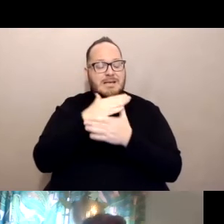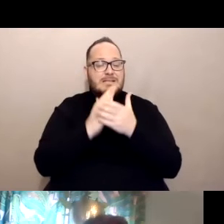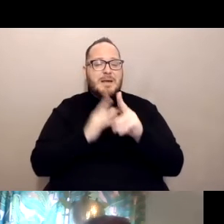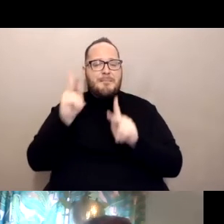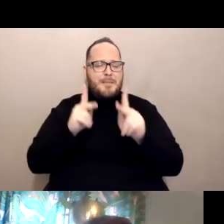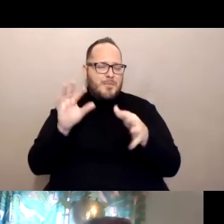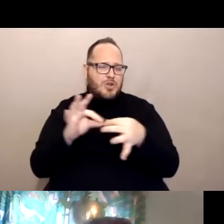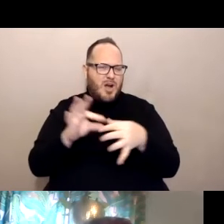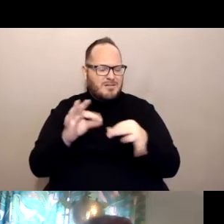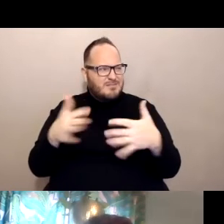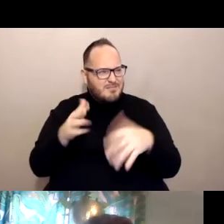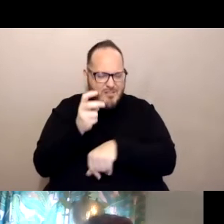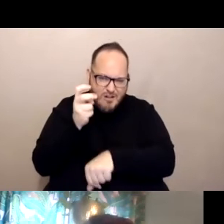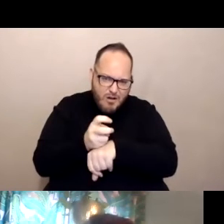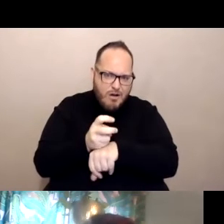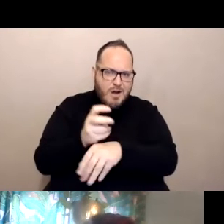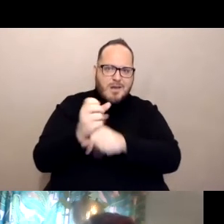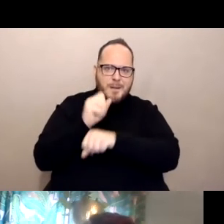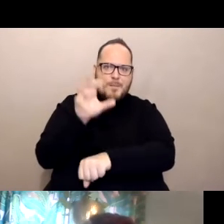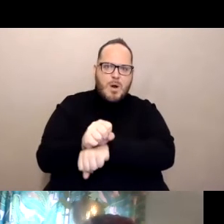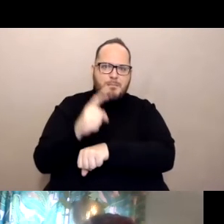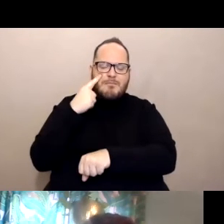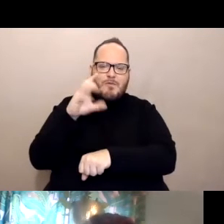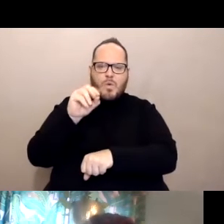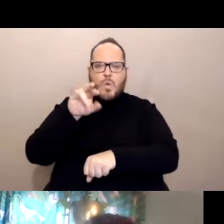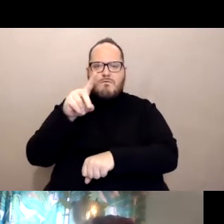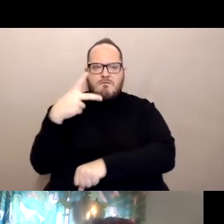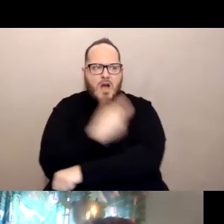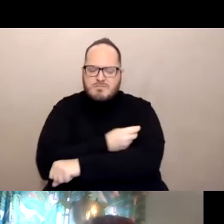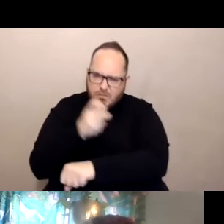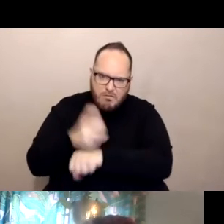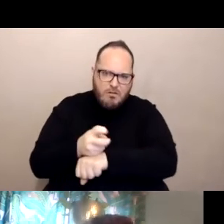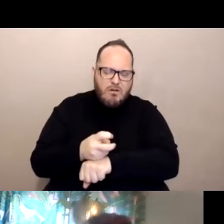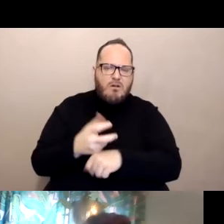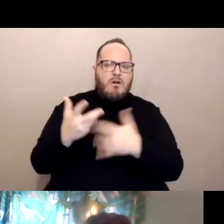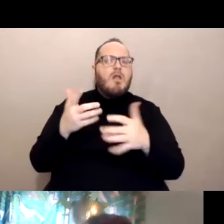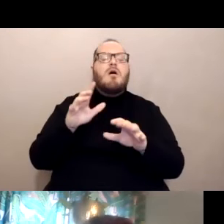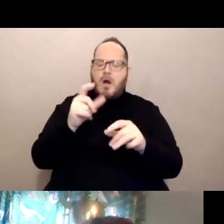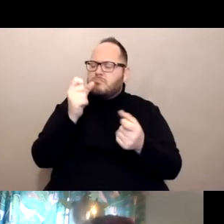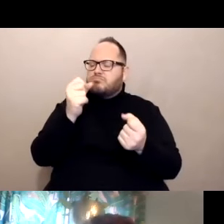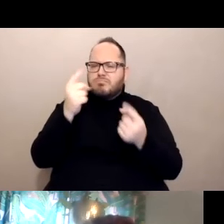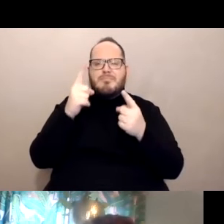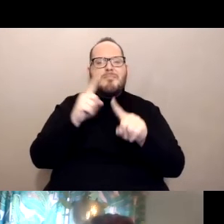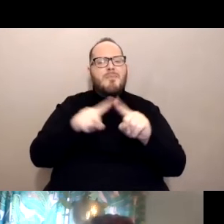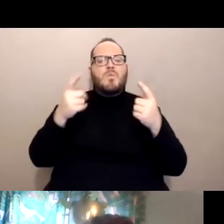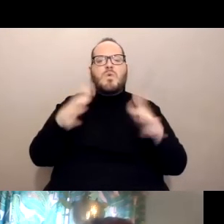And we do understand that but we don't want you to be discouraged because in reality there's not enough vaccines